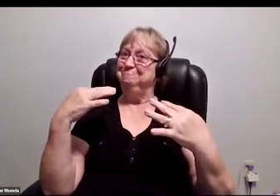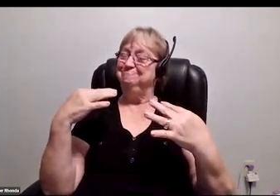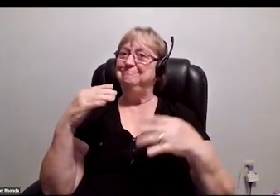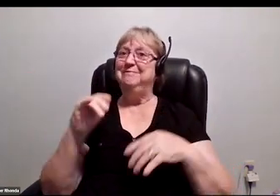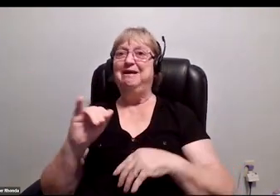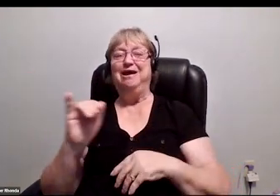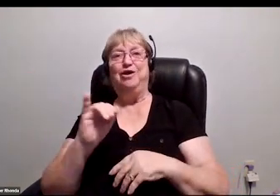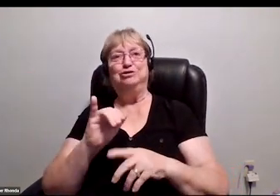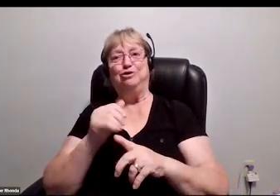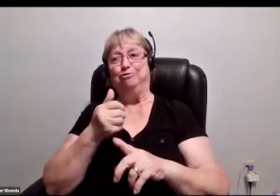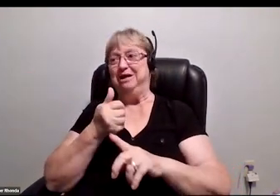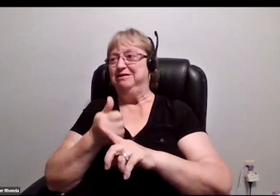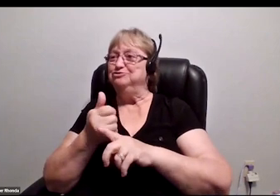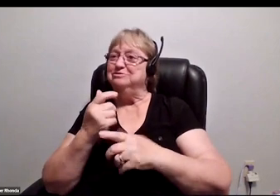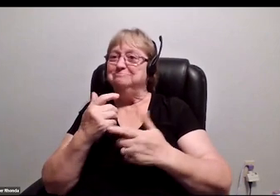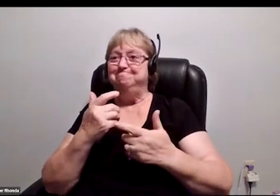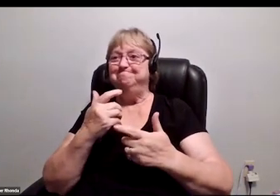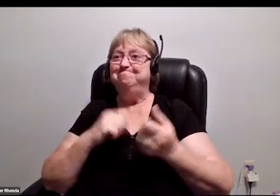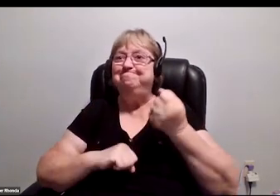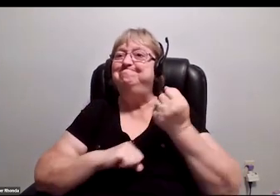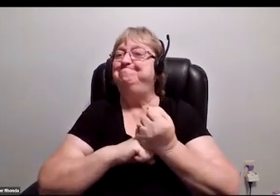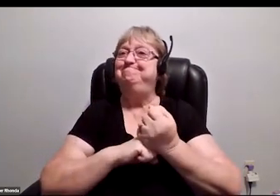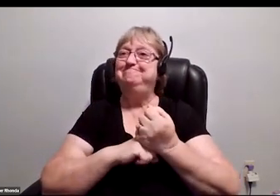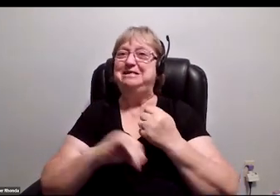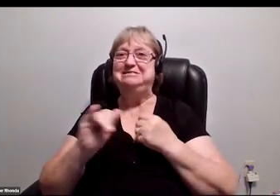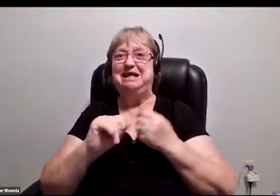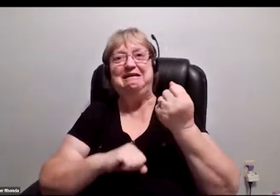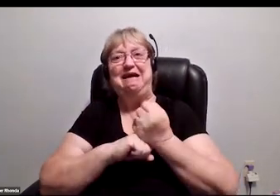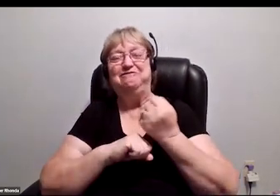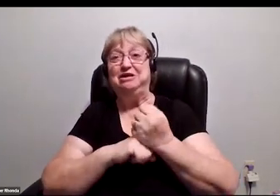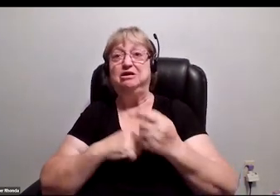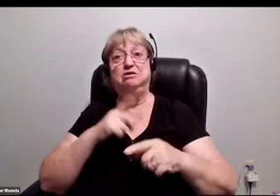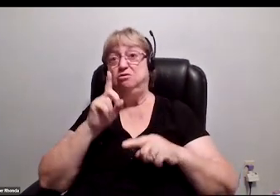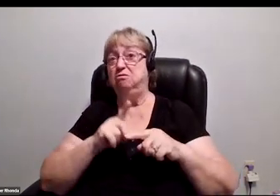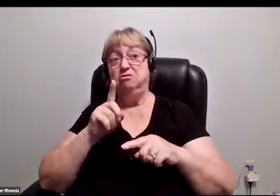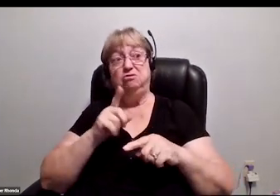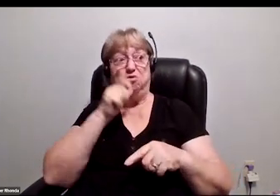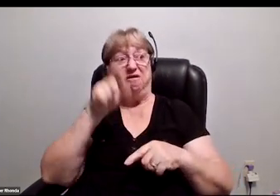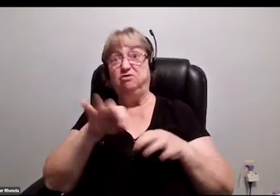It's its own built-in advocacy, so, A, you don't have to explain anything to anyone.